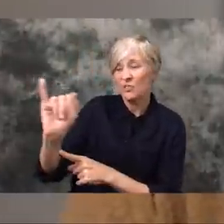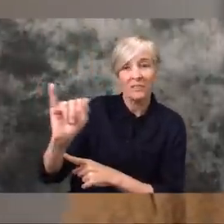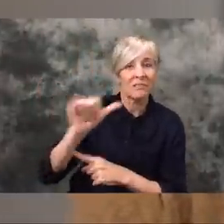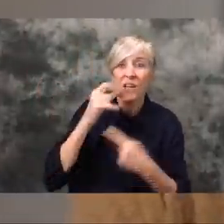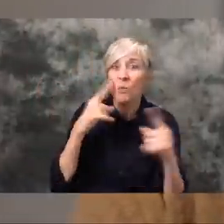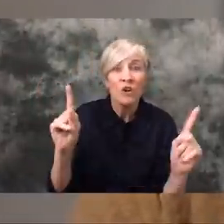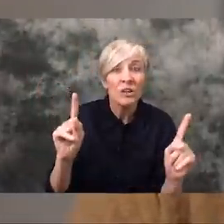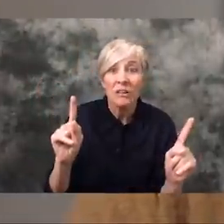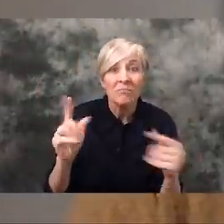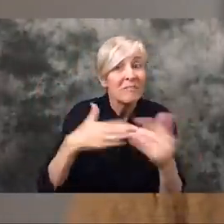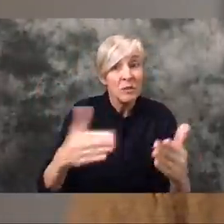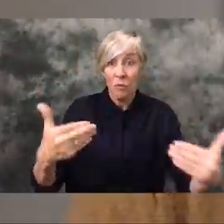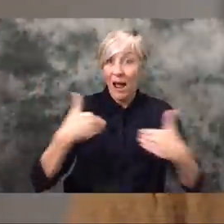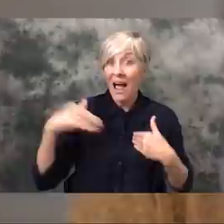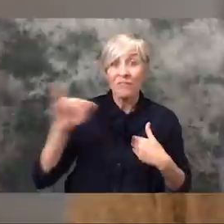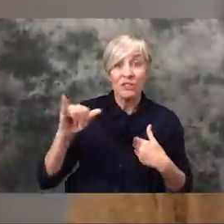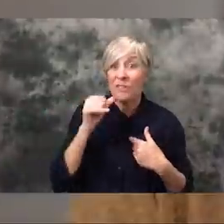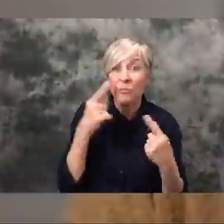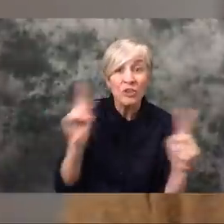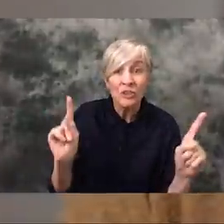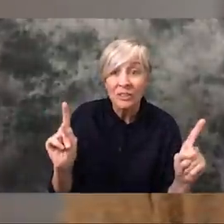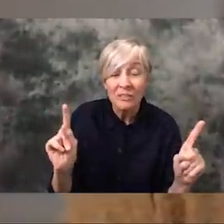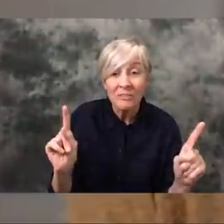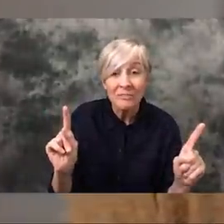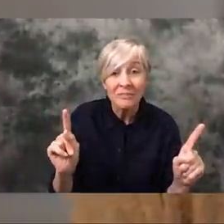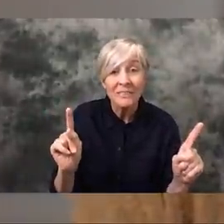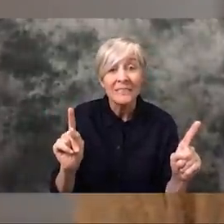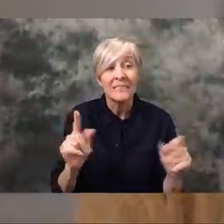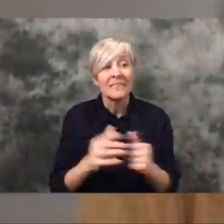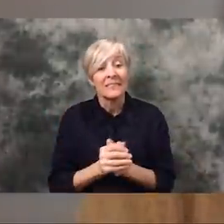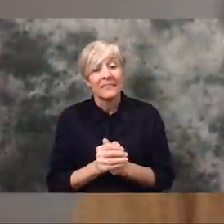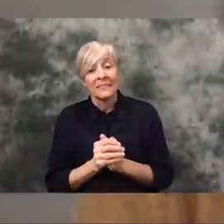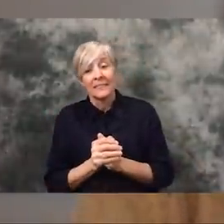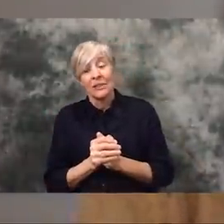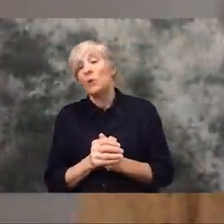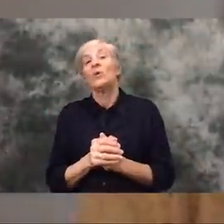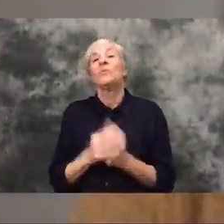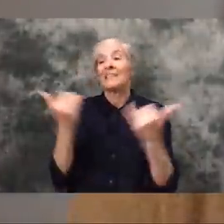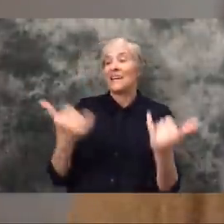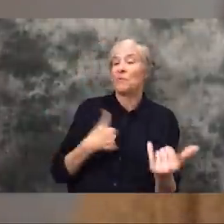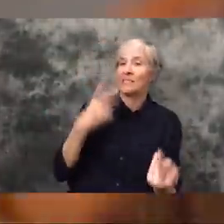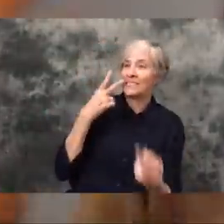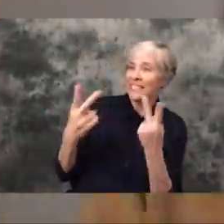have health care. And what we're seeing here is a huge... obviously we've seen the